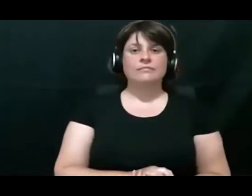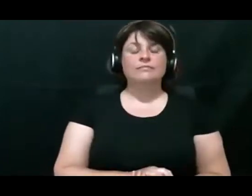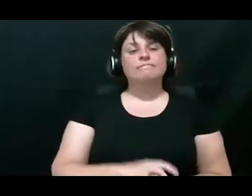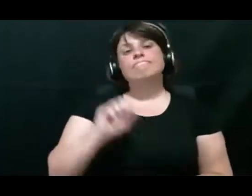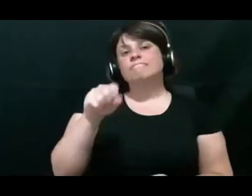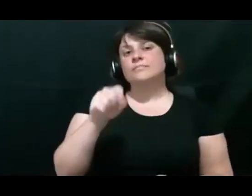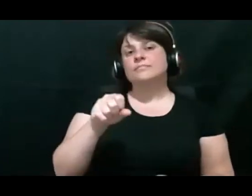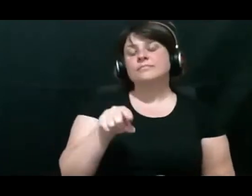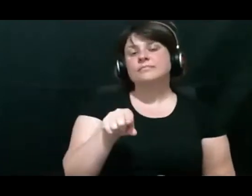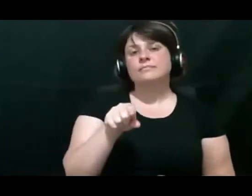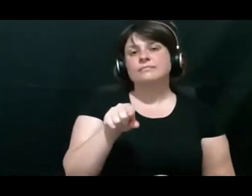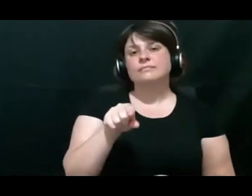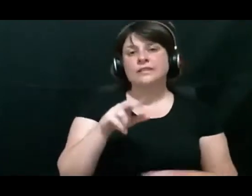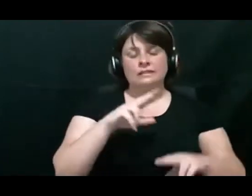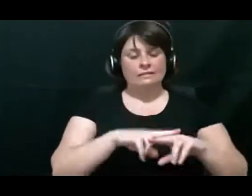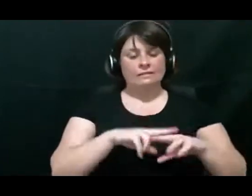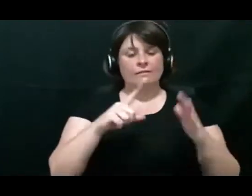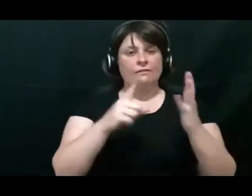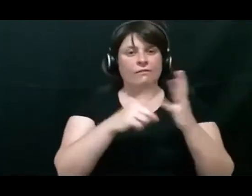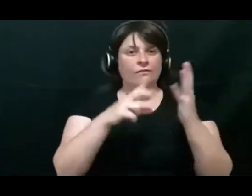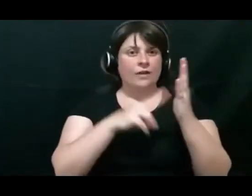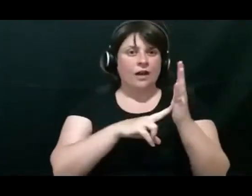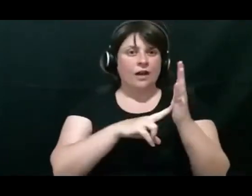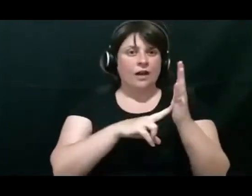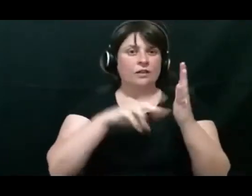And that will be ‑ the functional hearing will be quite an important concept in the